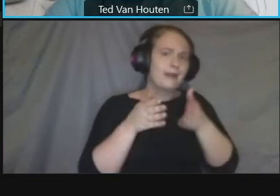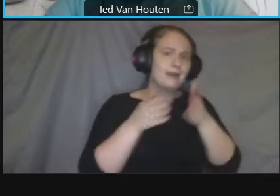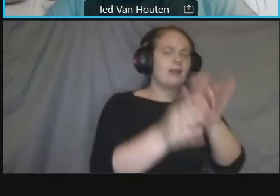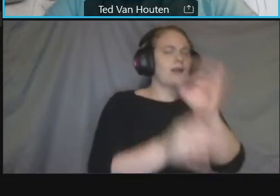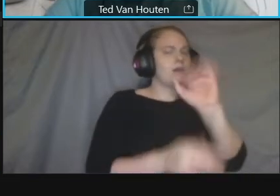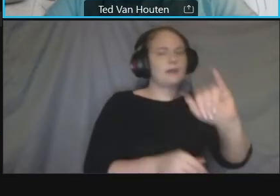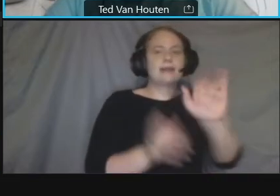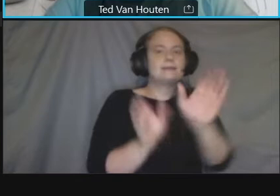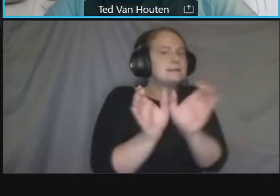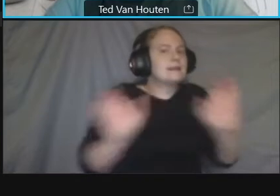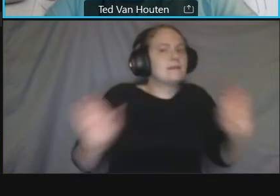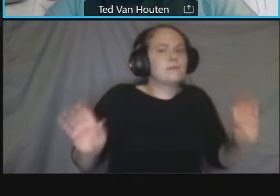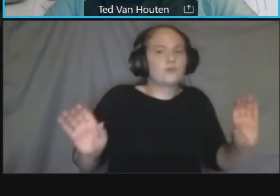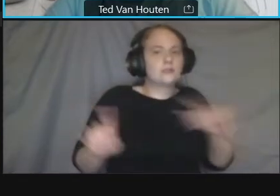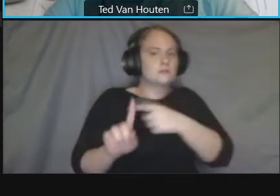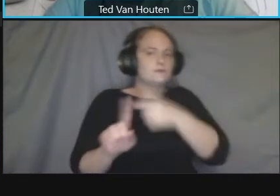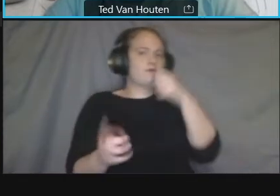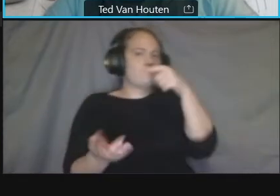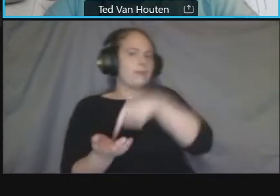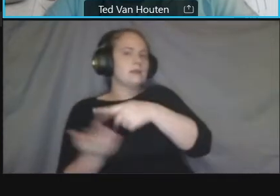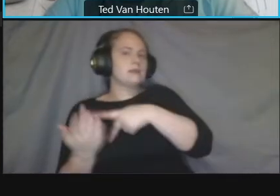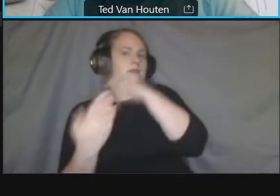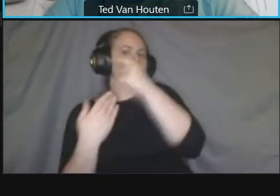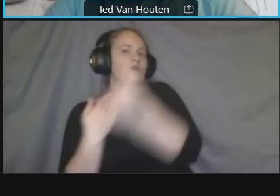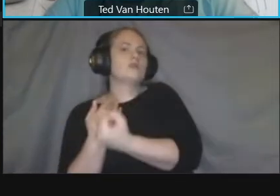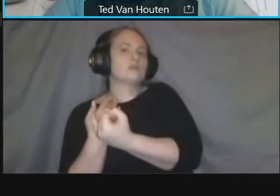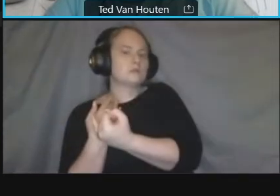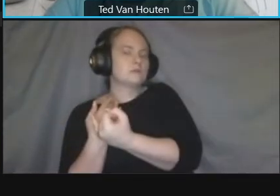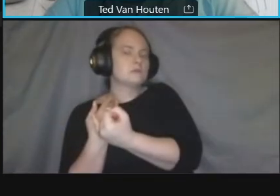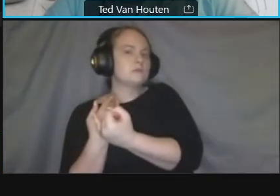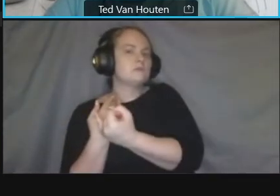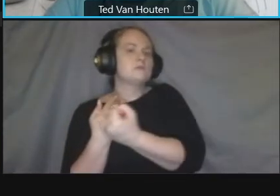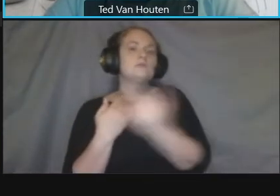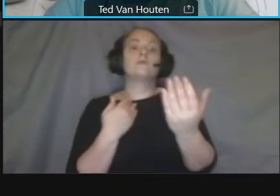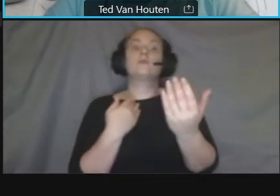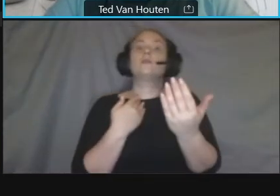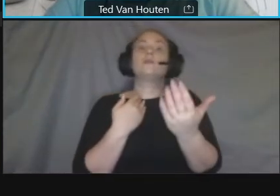anything that is assumed as part of that project will be carrying over an hour project